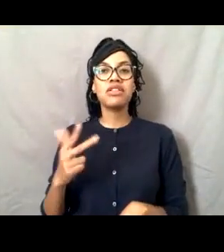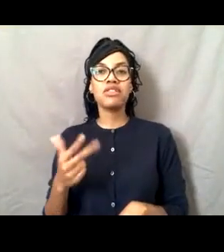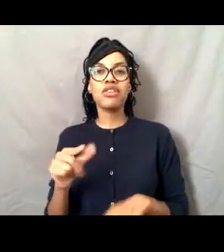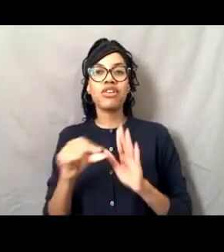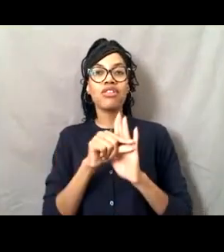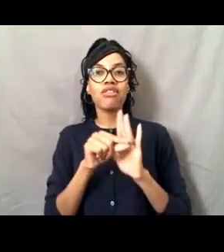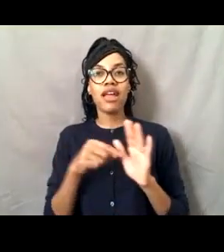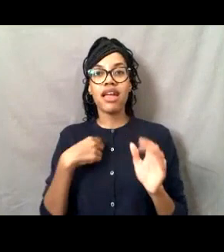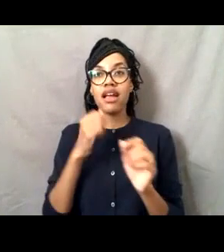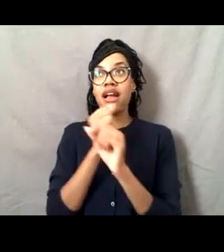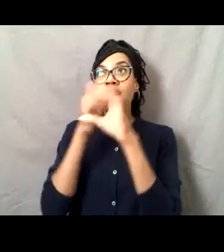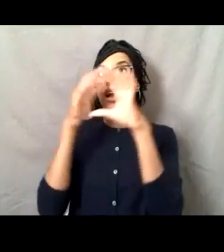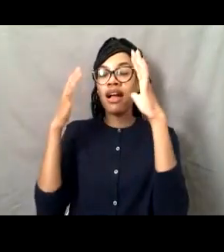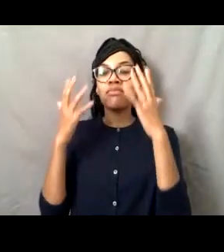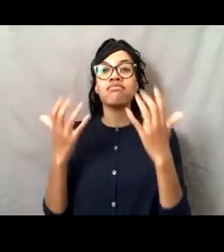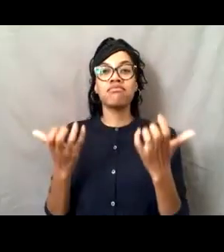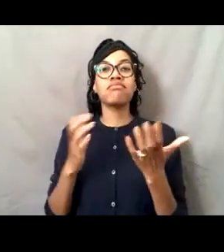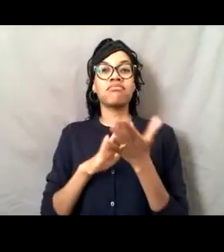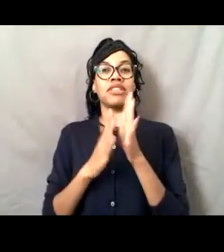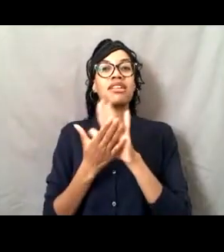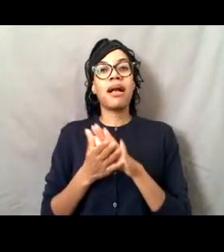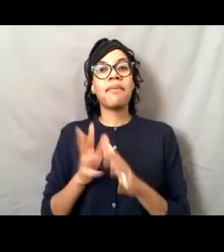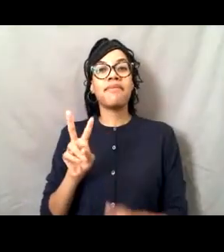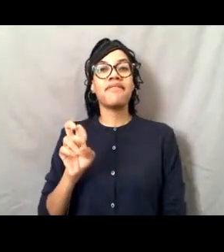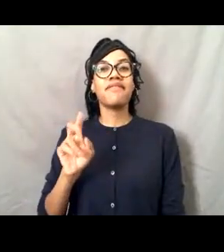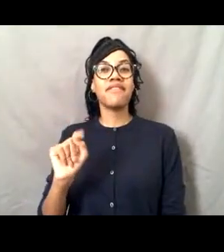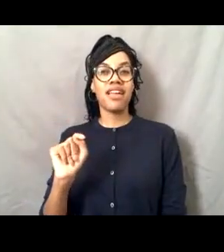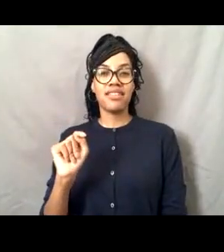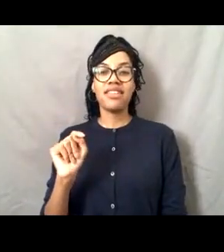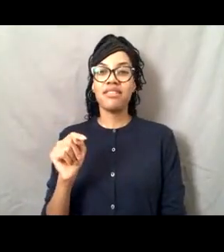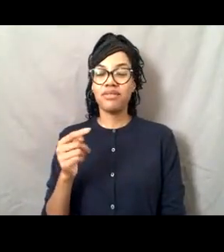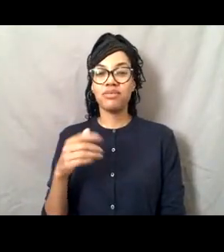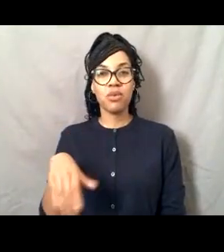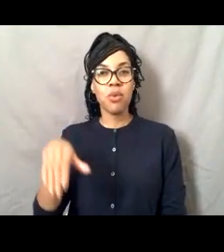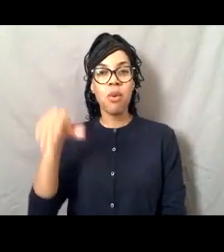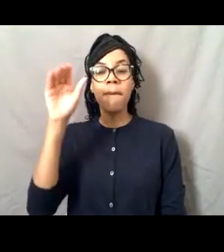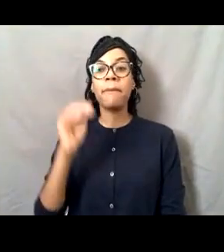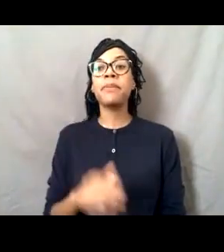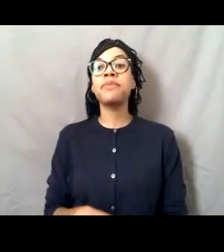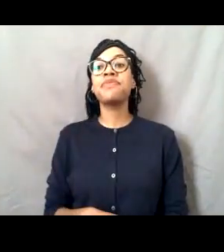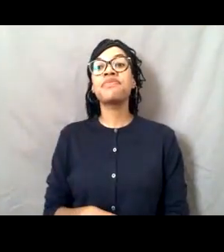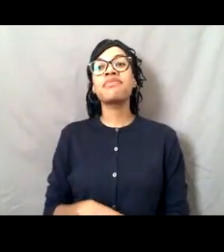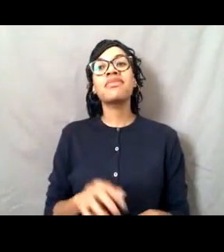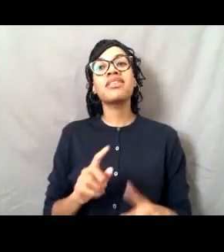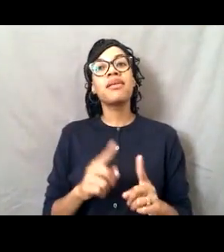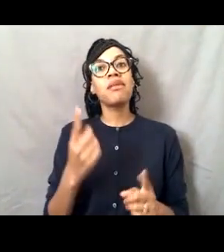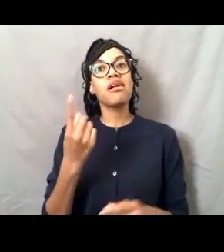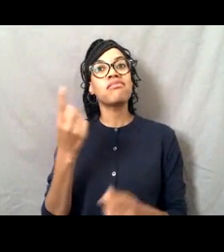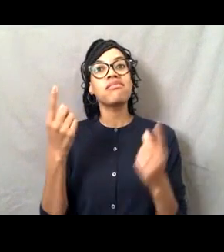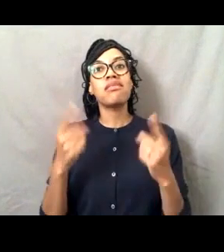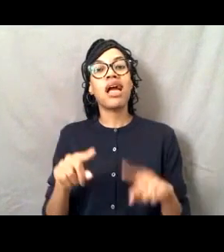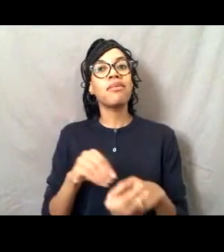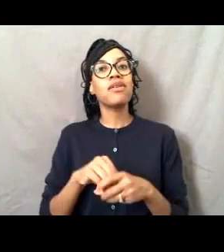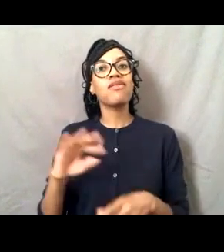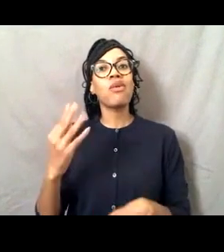I was going to be a veterinarian. And something happened in the fourth grade that changed my mind.